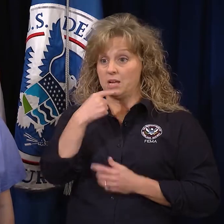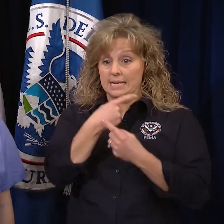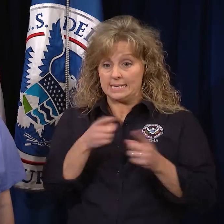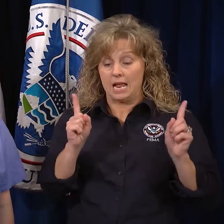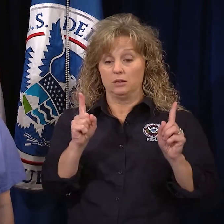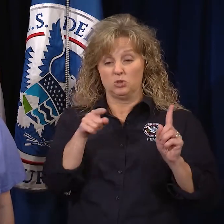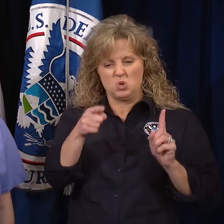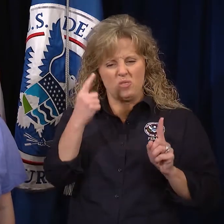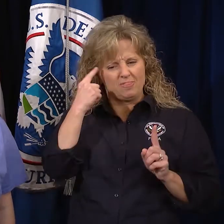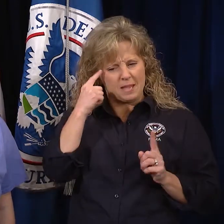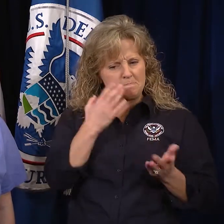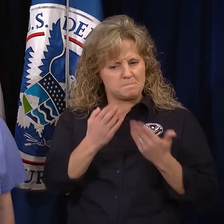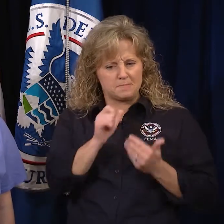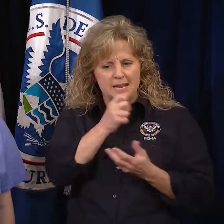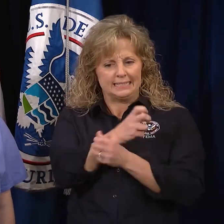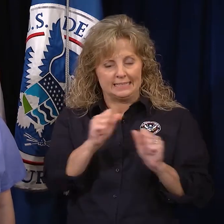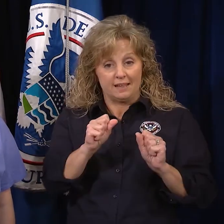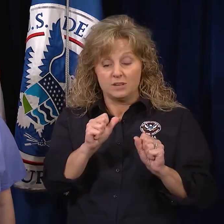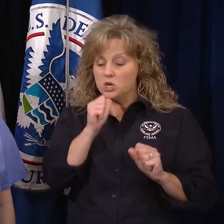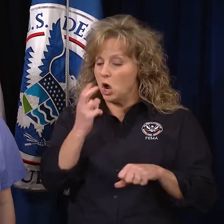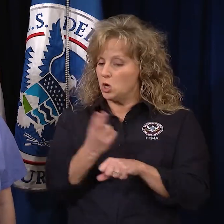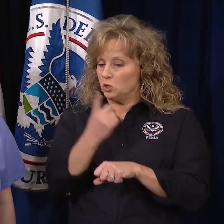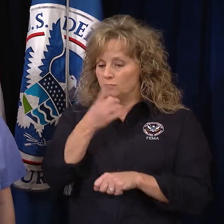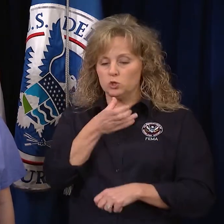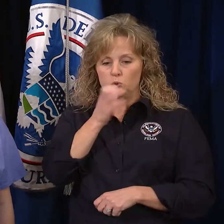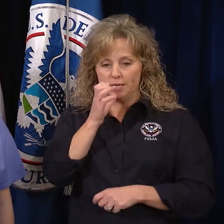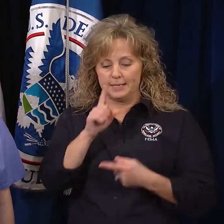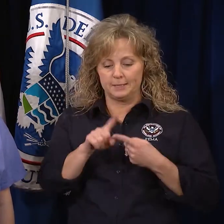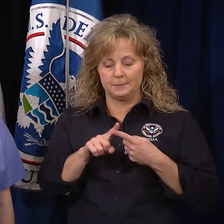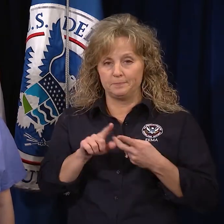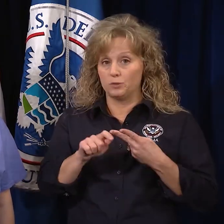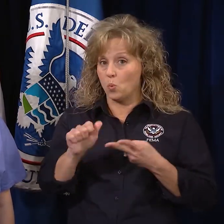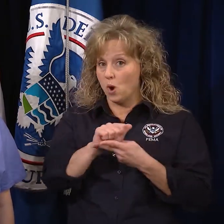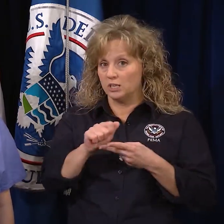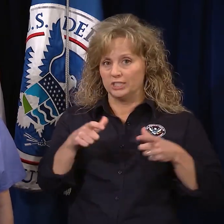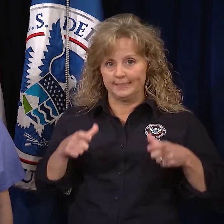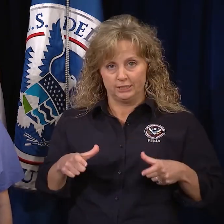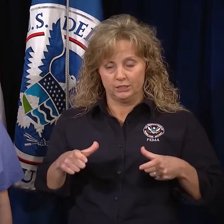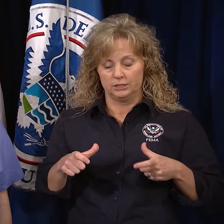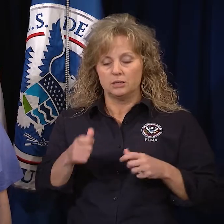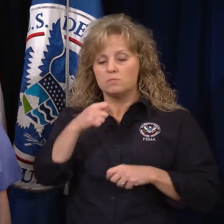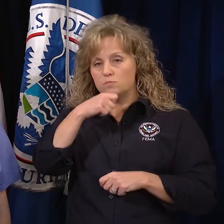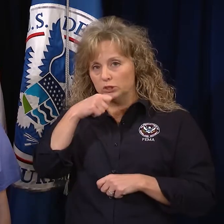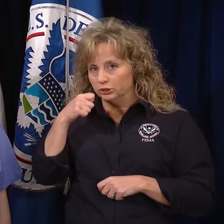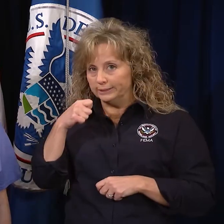do not use that water for drinking, washing dishes, brushing your teeth,